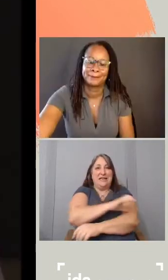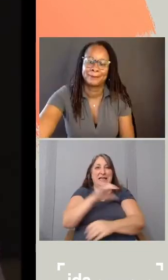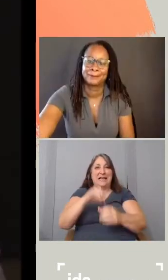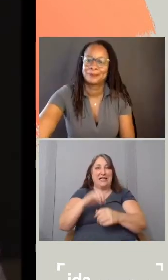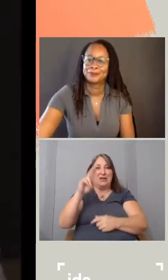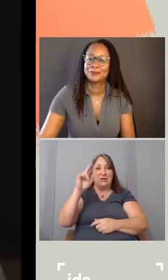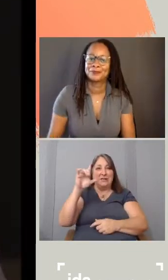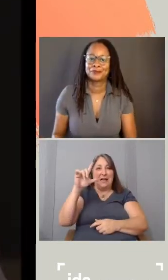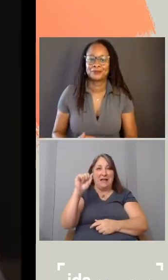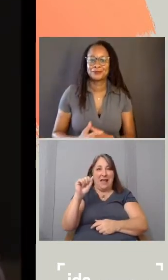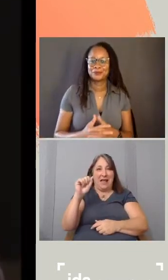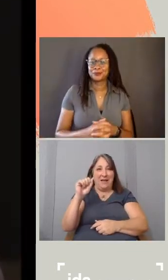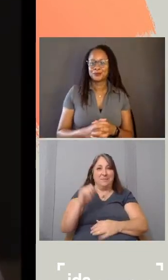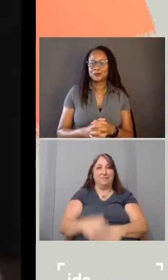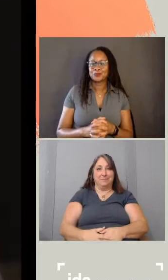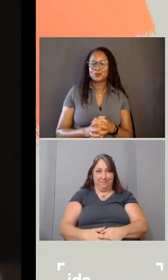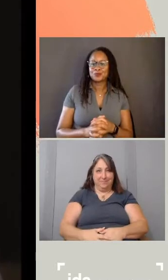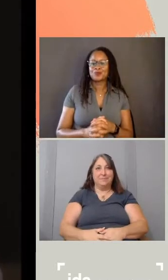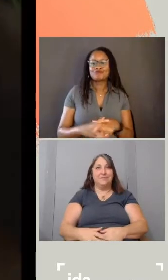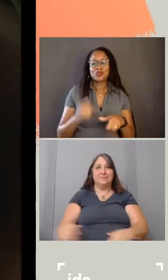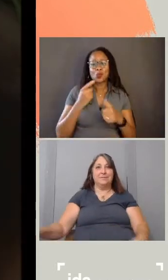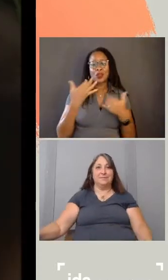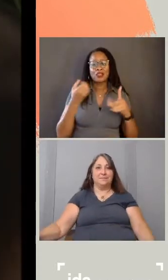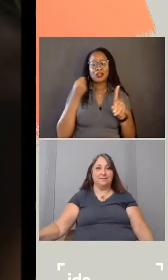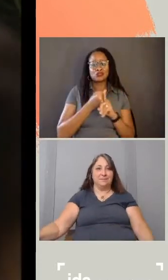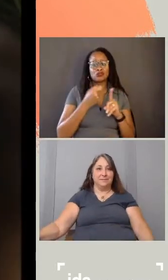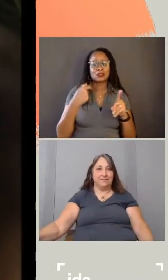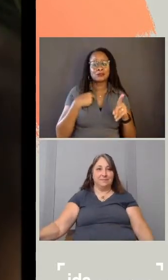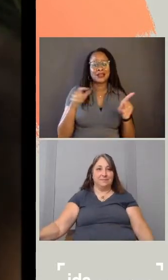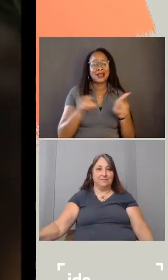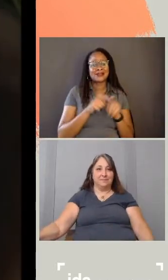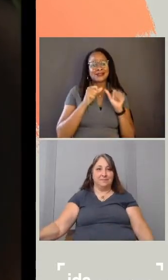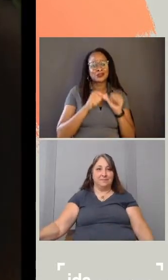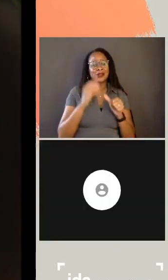One of the things that's striking to me as I continue to think with these case studies